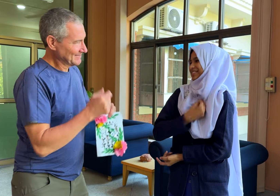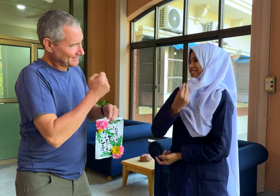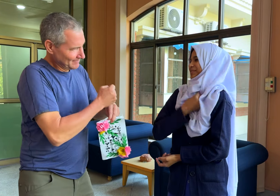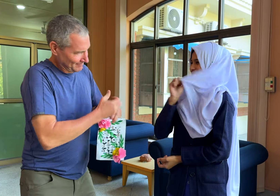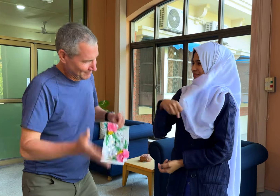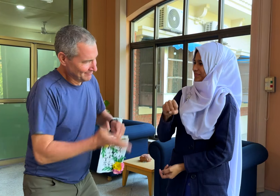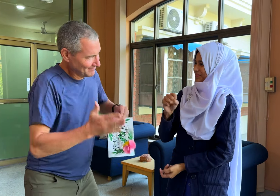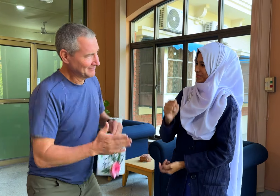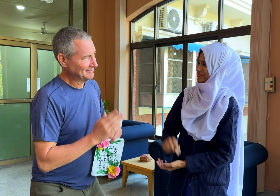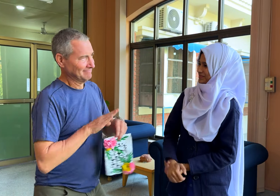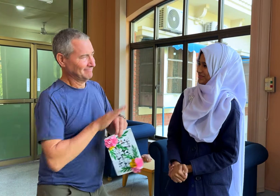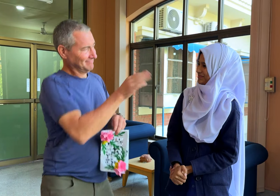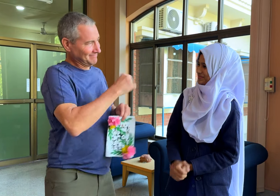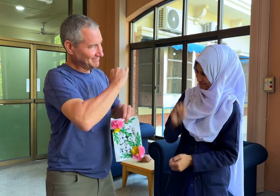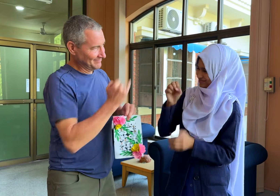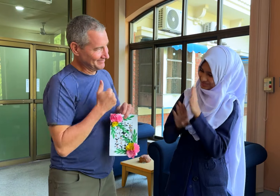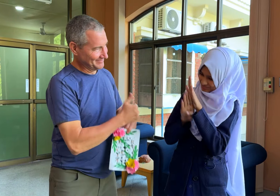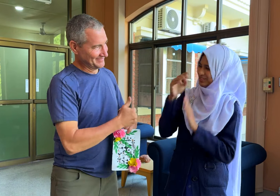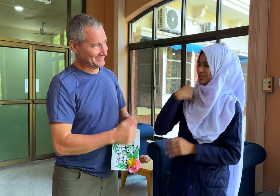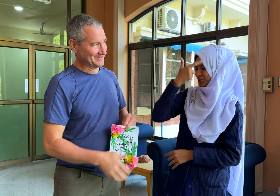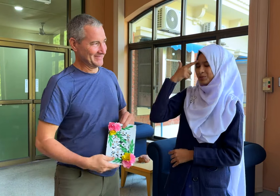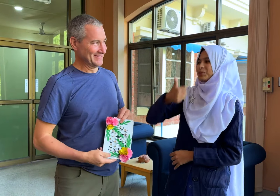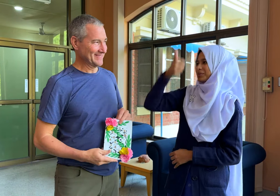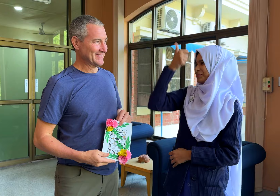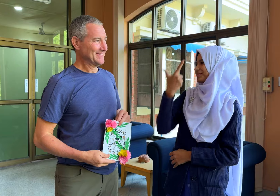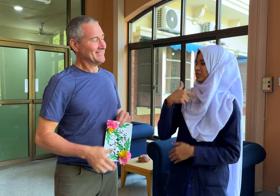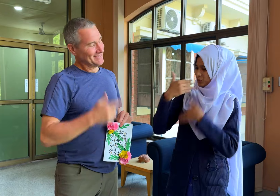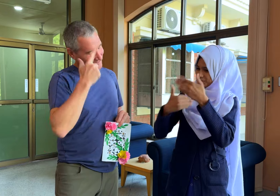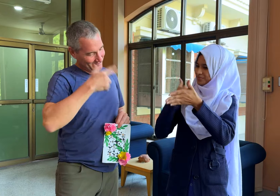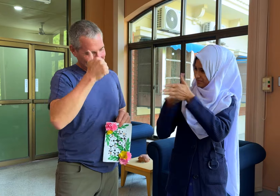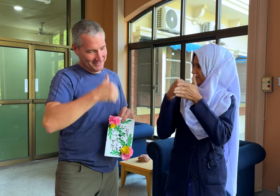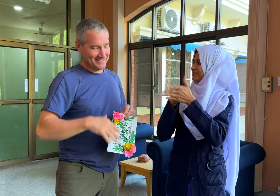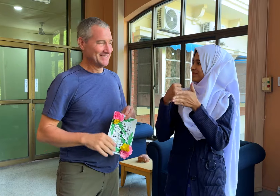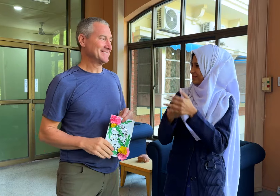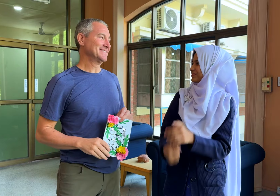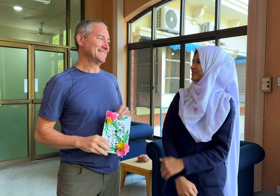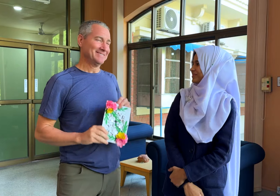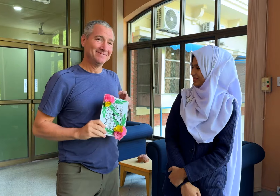Keep working on your fantastic art! May Allah bless us all with success, health, happiness, patience and strength.